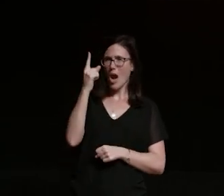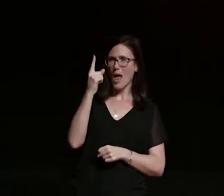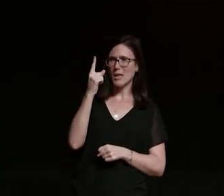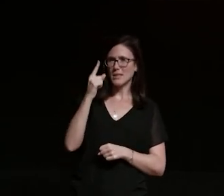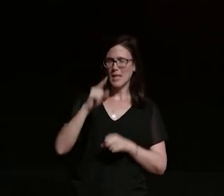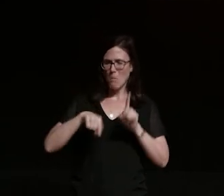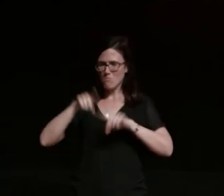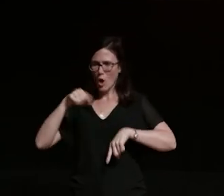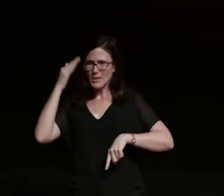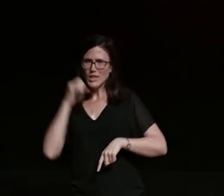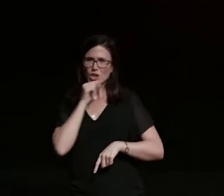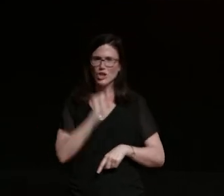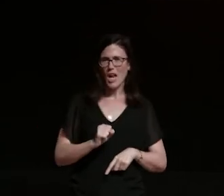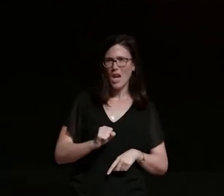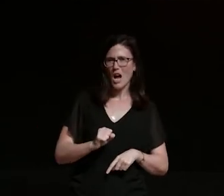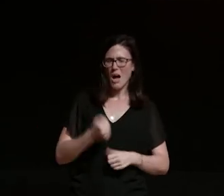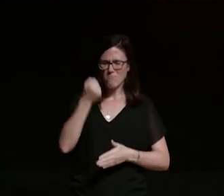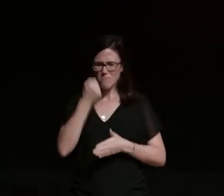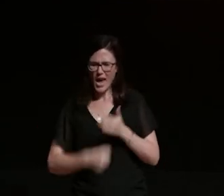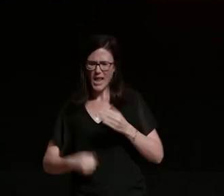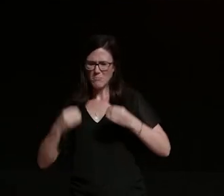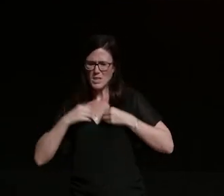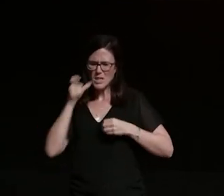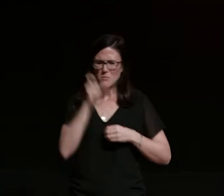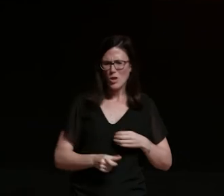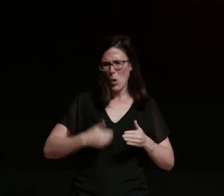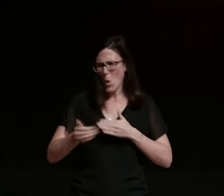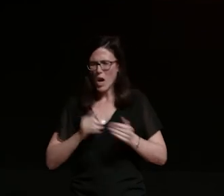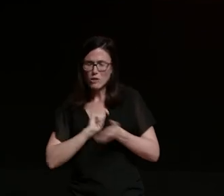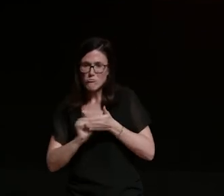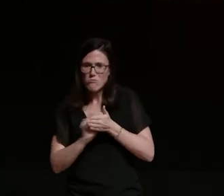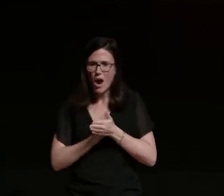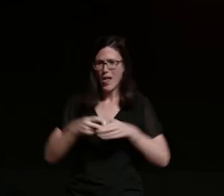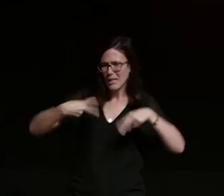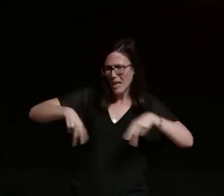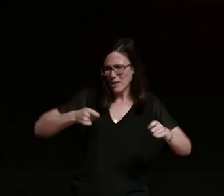woman badass entrepreneur community educator organizer writer and choreographer from india